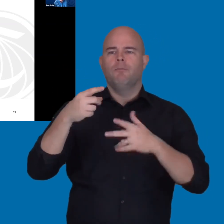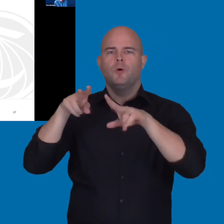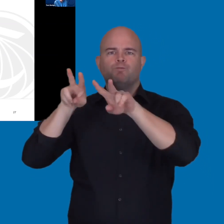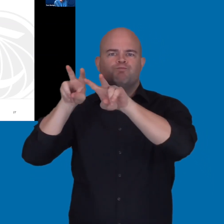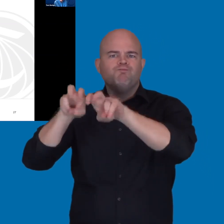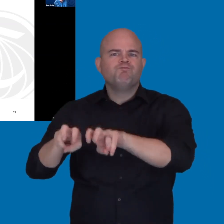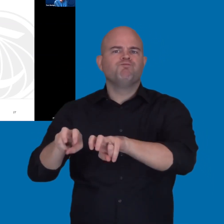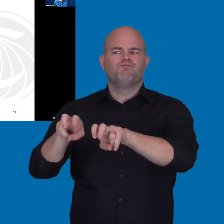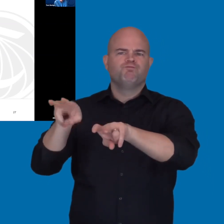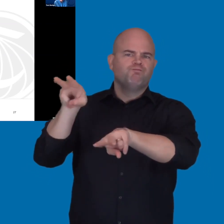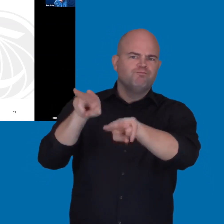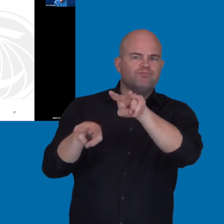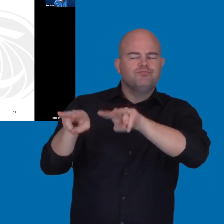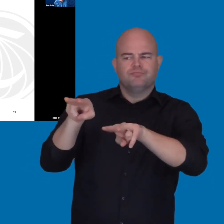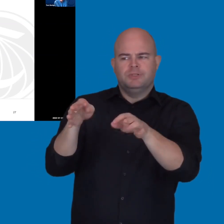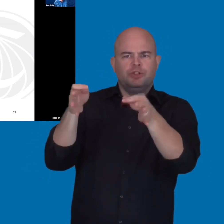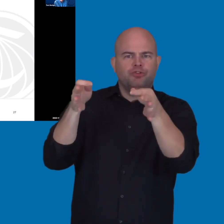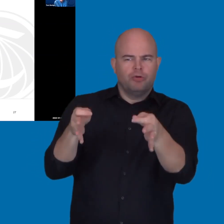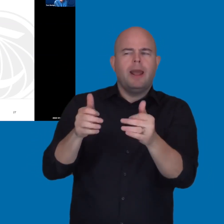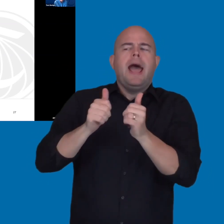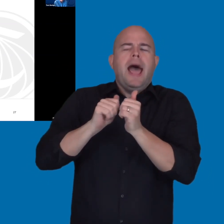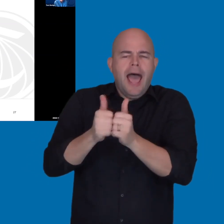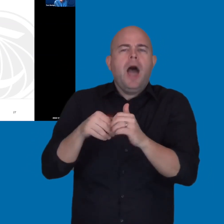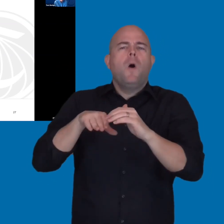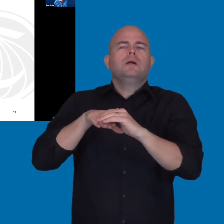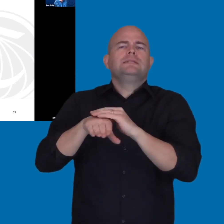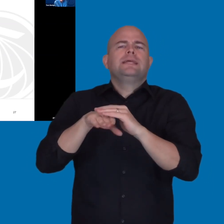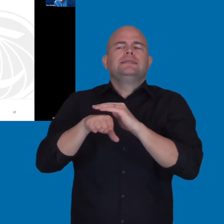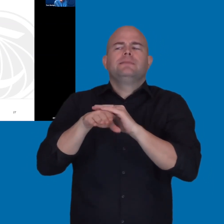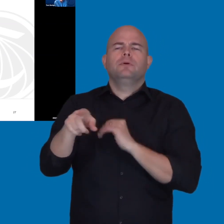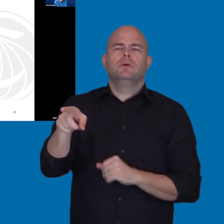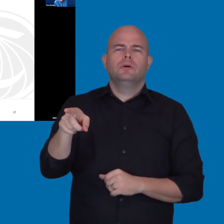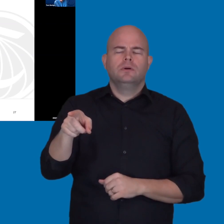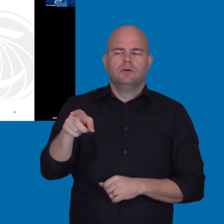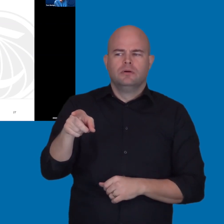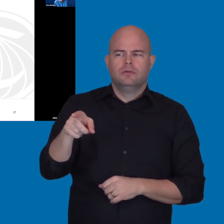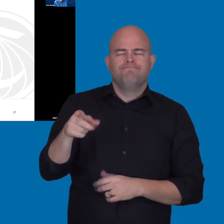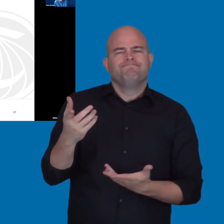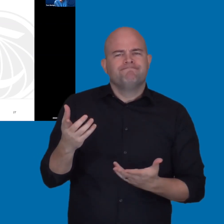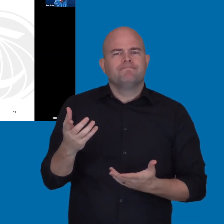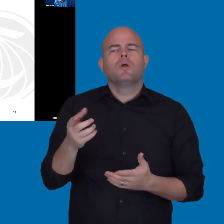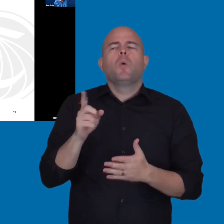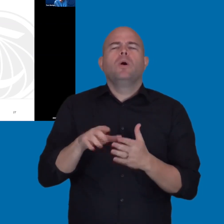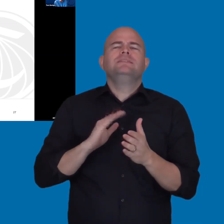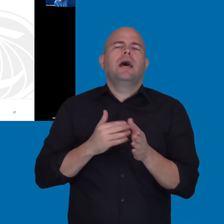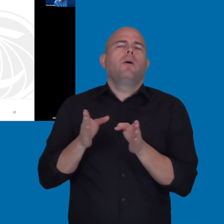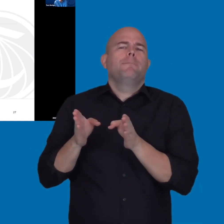You kind of just need to be able to have someone do an assessment to determine, okay, how accessible is it?